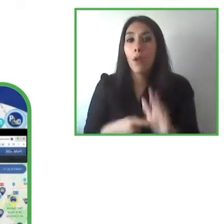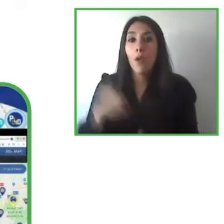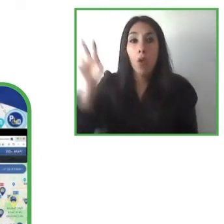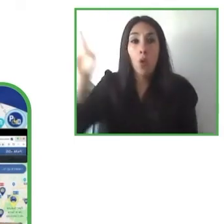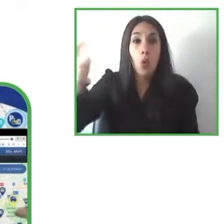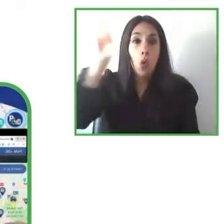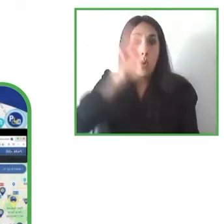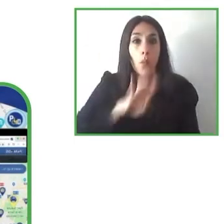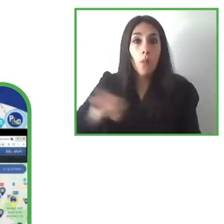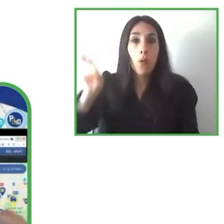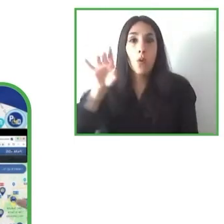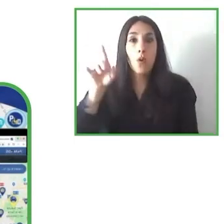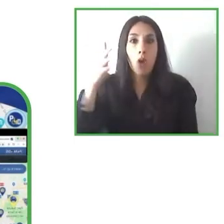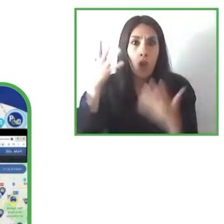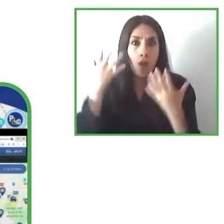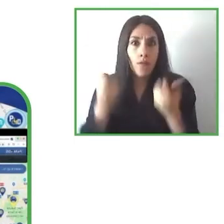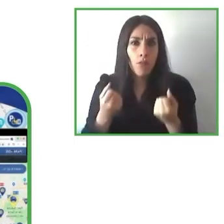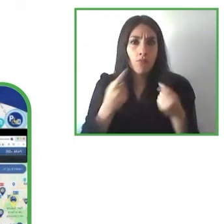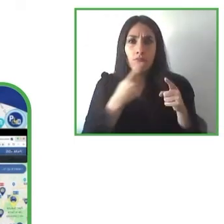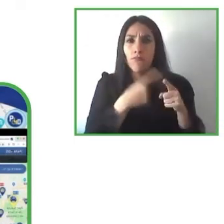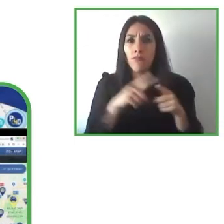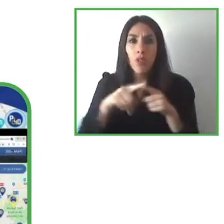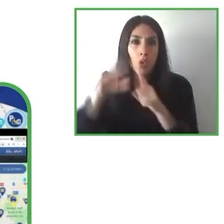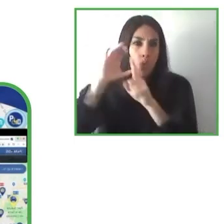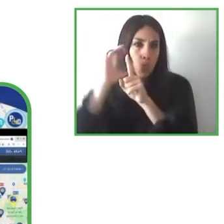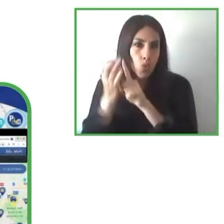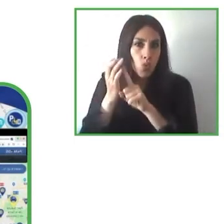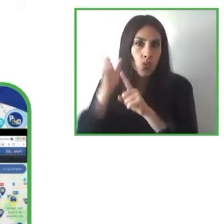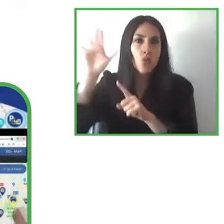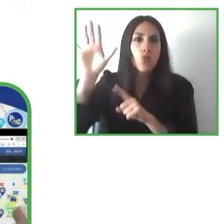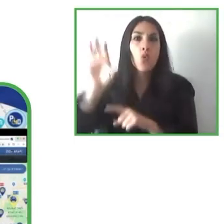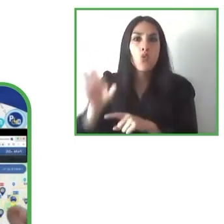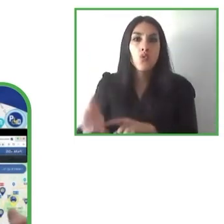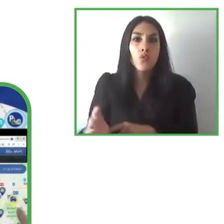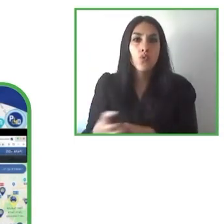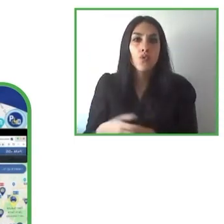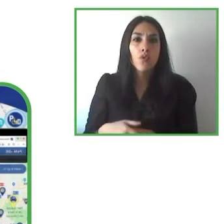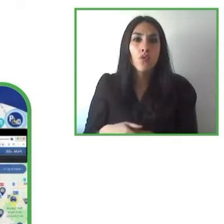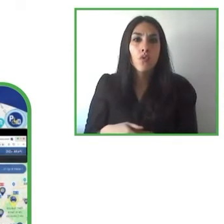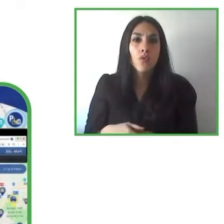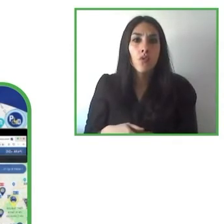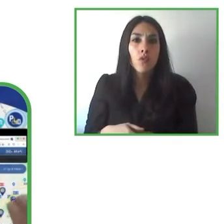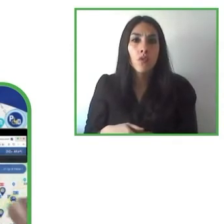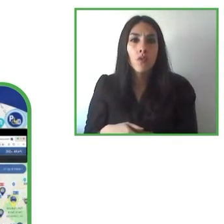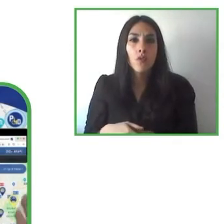there are a lot of cultural differences for example between a Nordic and a Latin country and